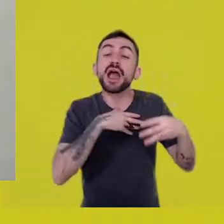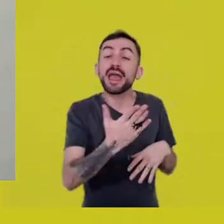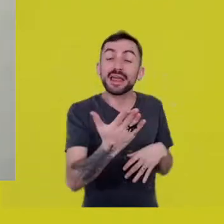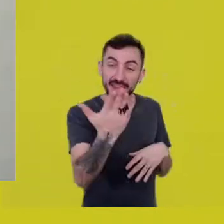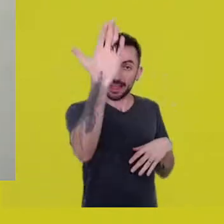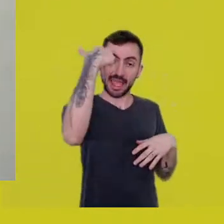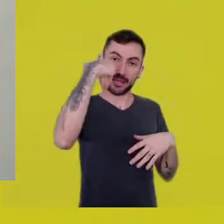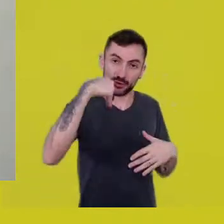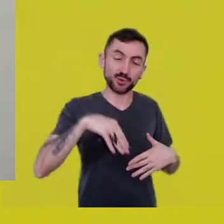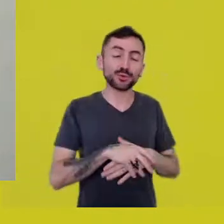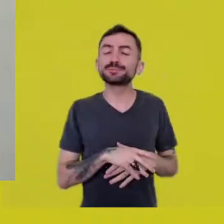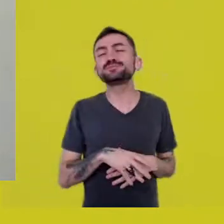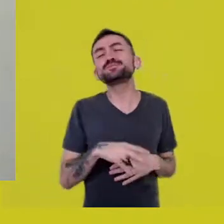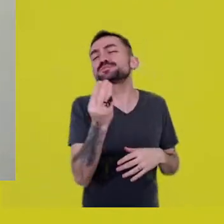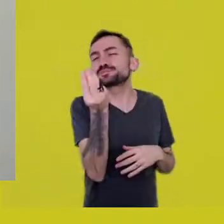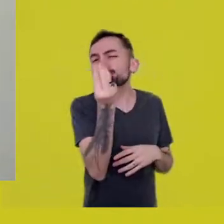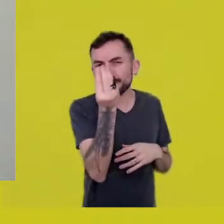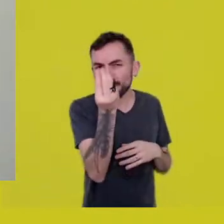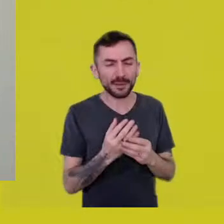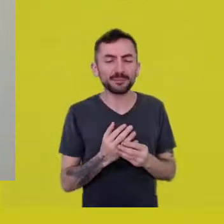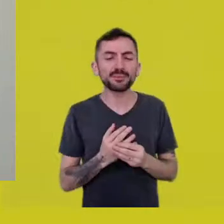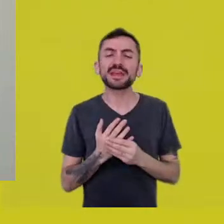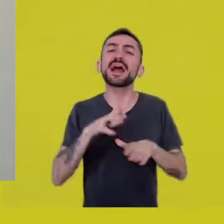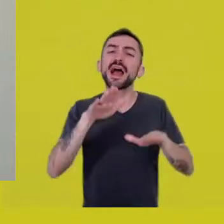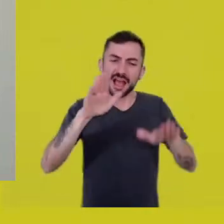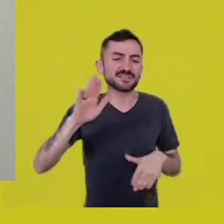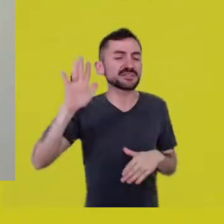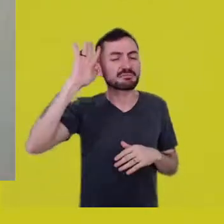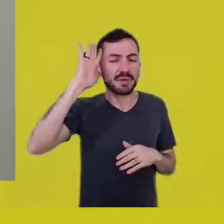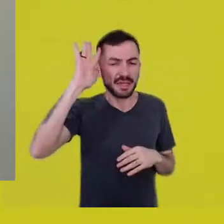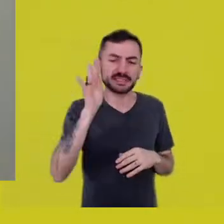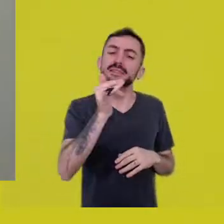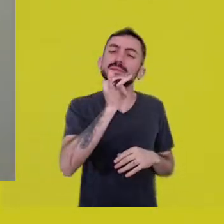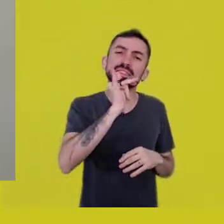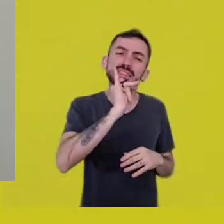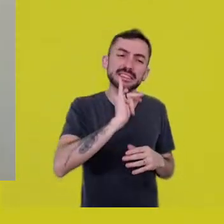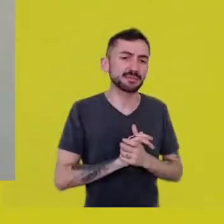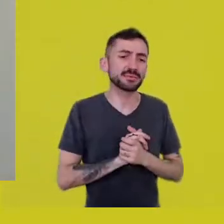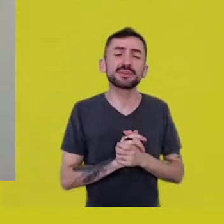because sometimes we think, “But who can have the privilege